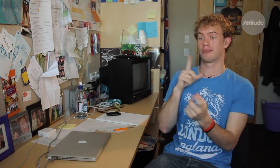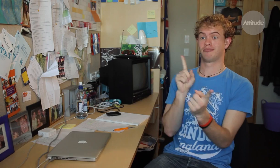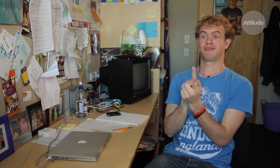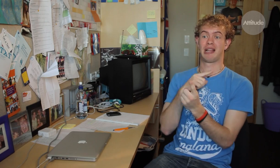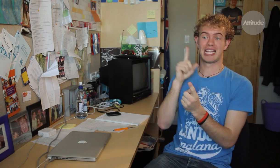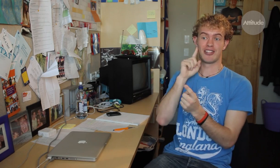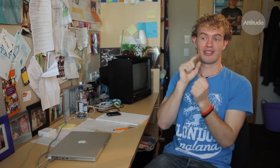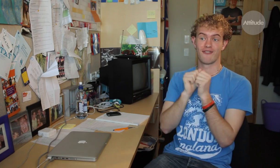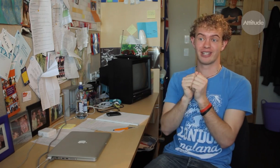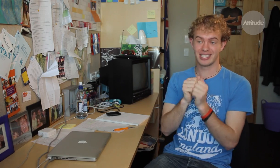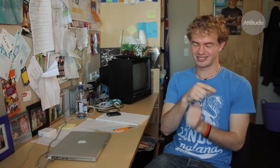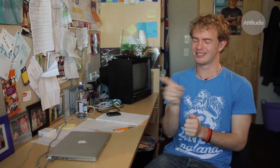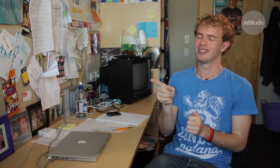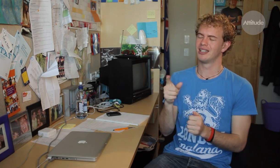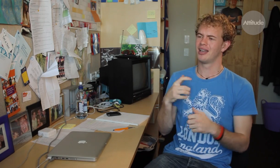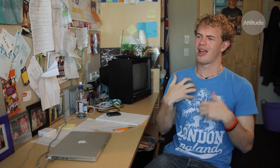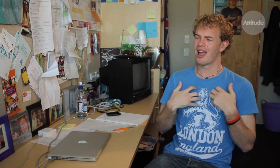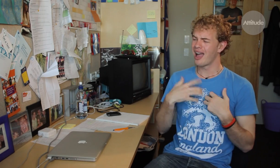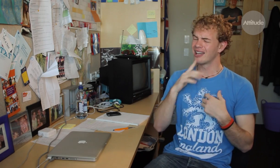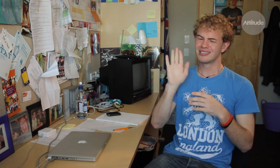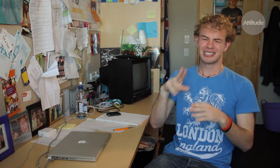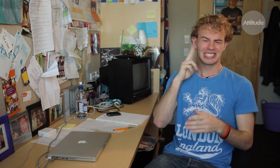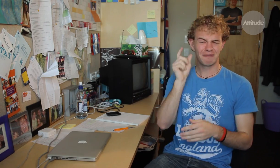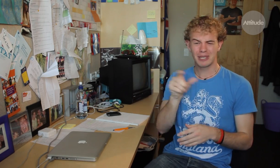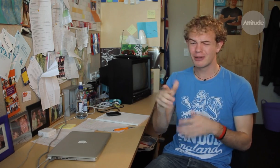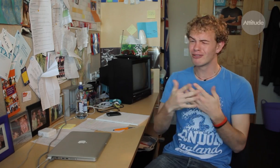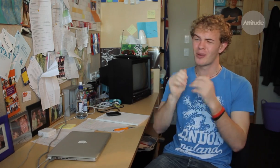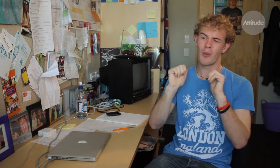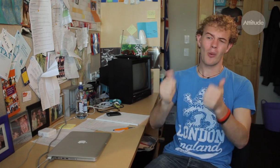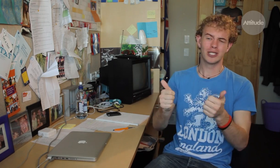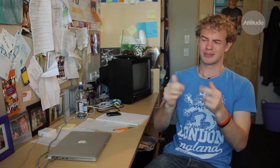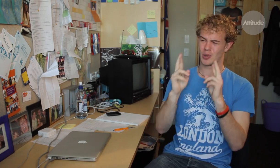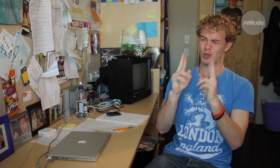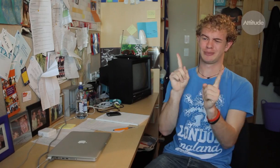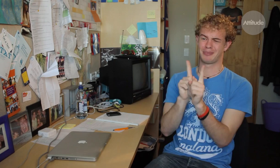not aware of any culture beyond that. When I meet hearing friends they tell me that meeting